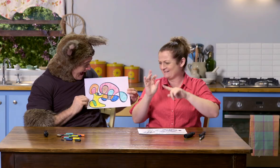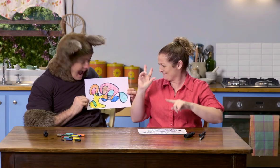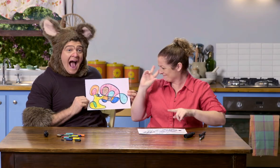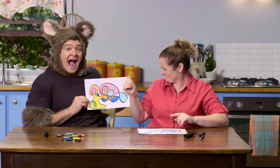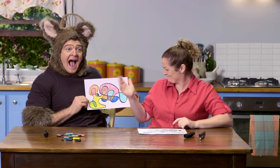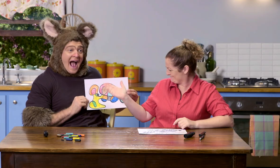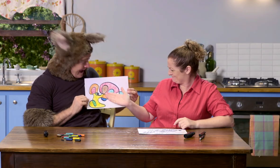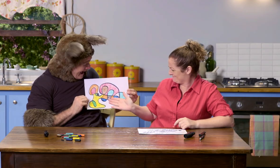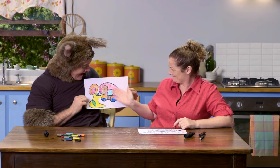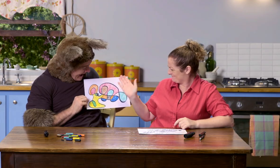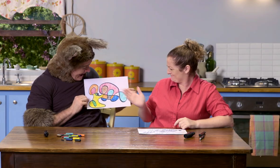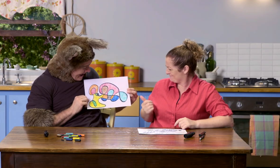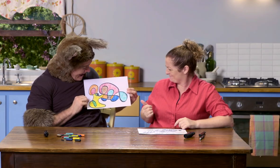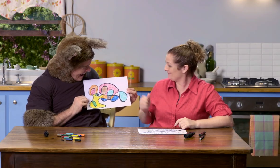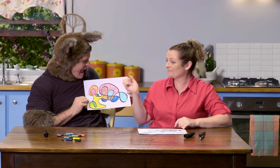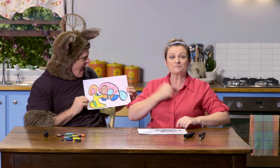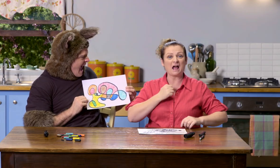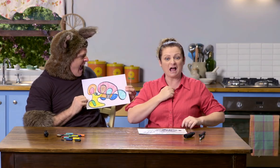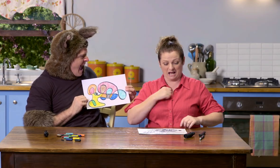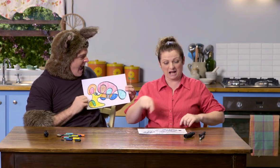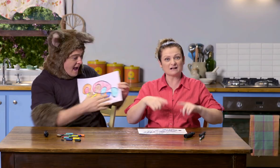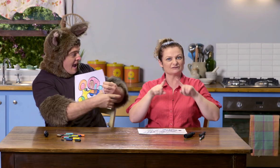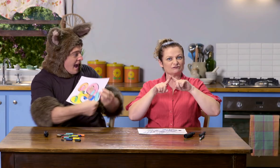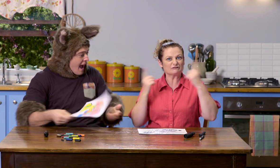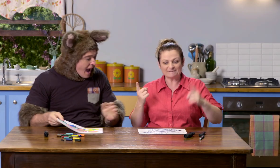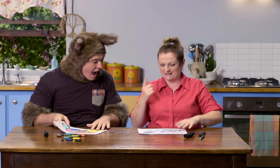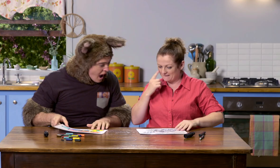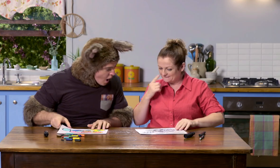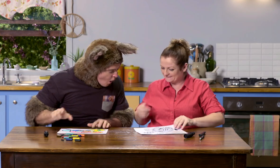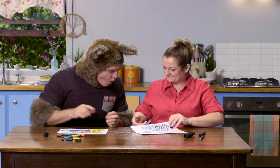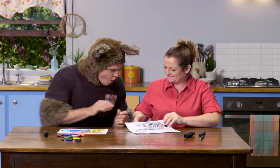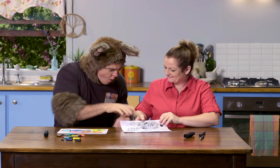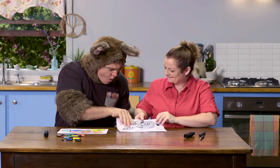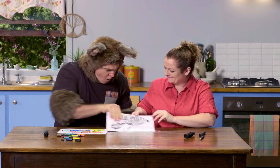That looks great. Have a look at mine. Mine's a bit different.